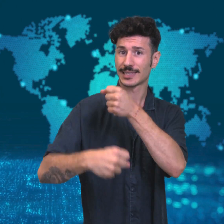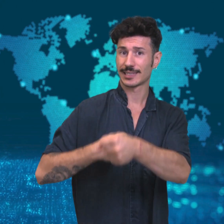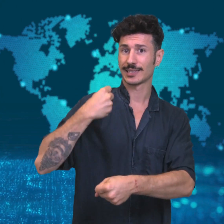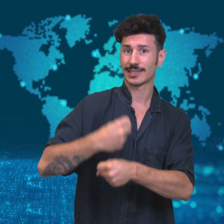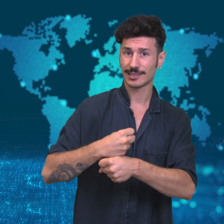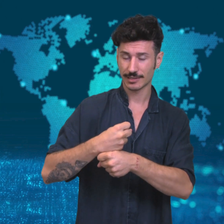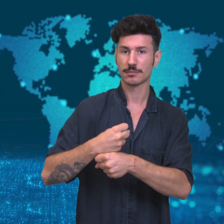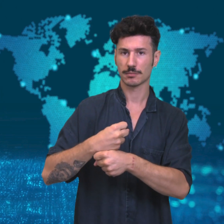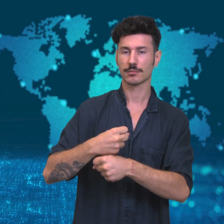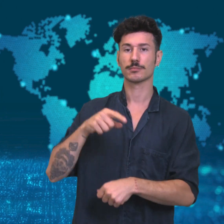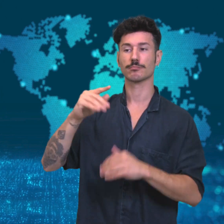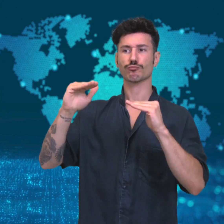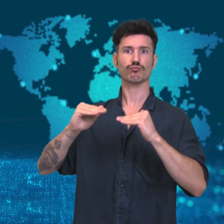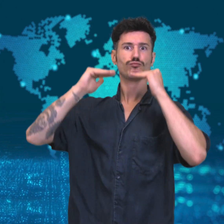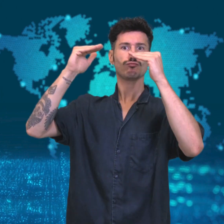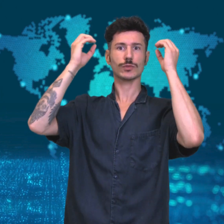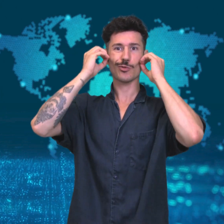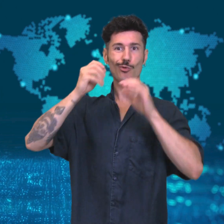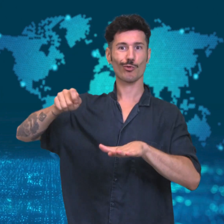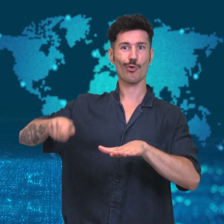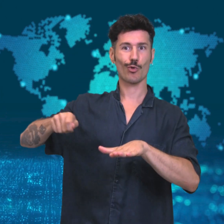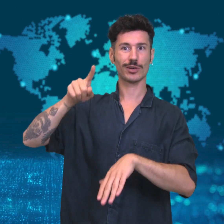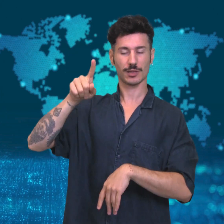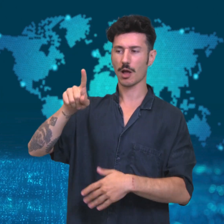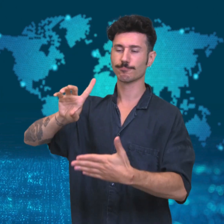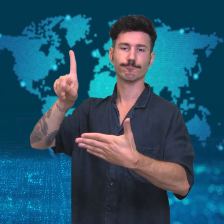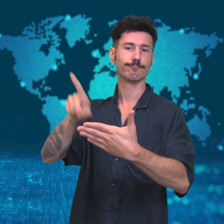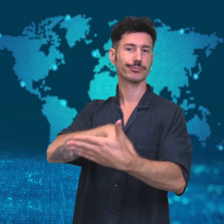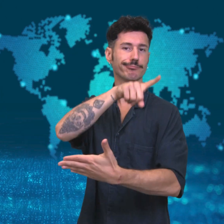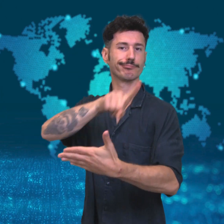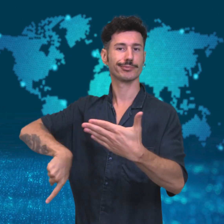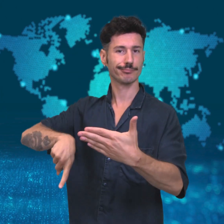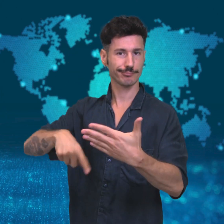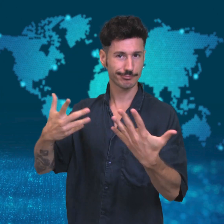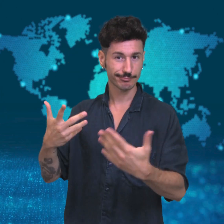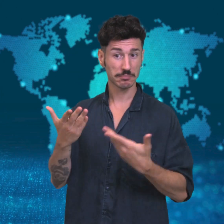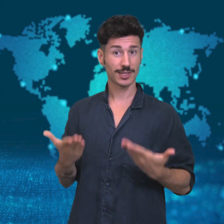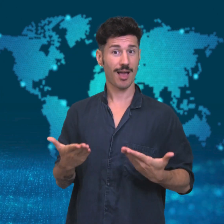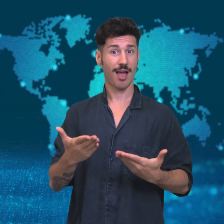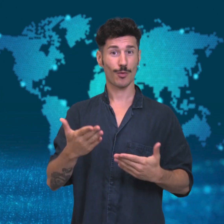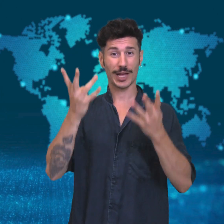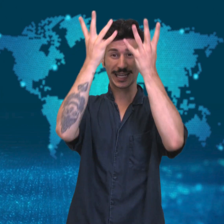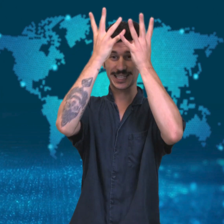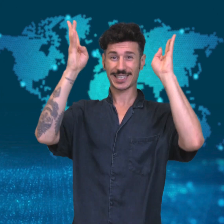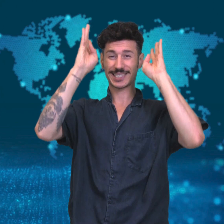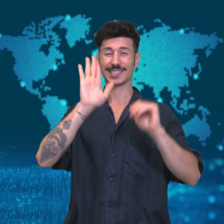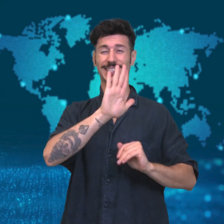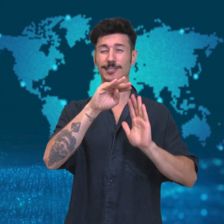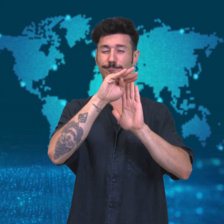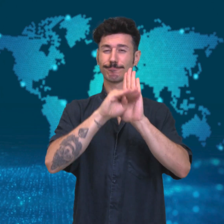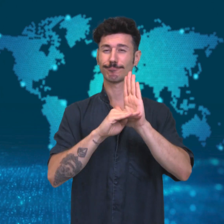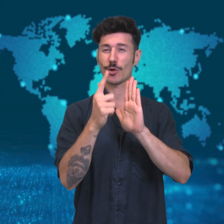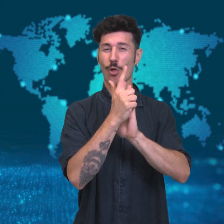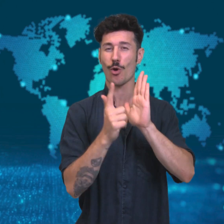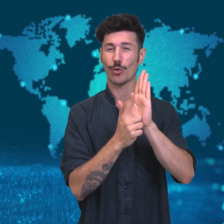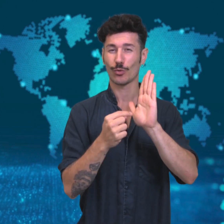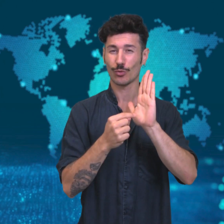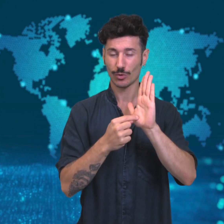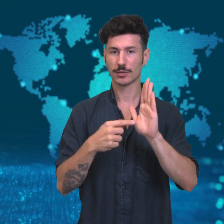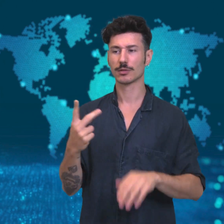appeals were denied by the Supreme Court. Now with the King’s decree,